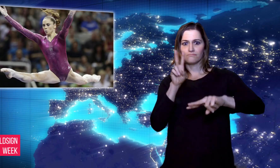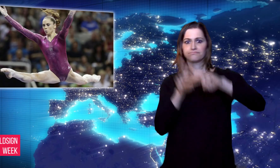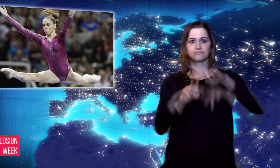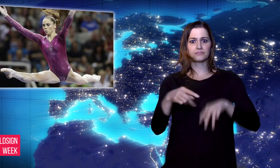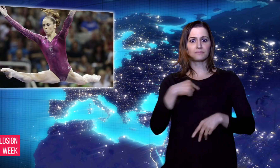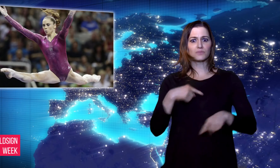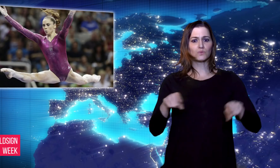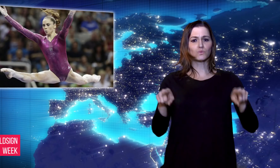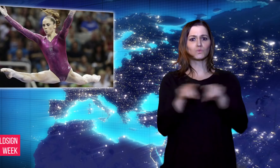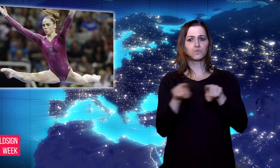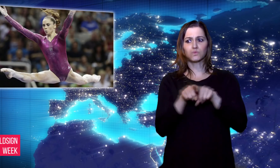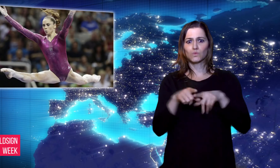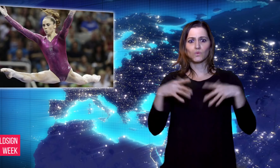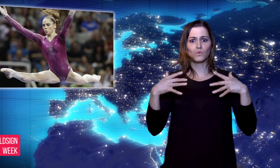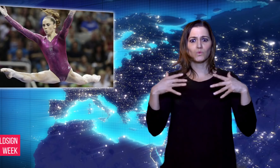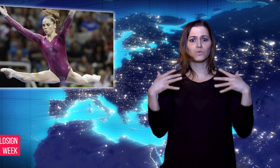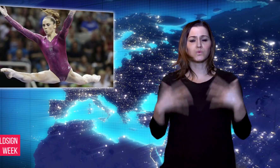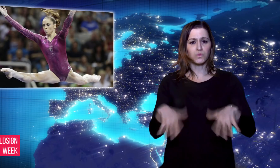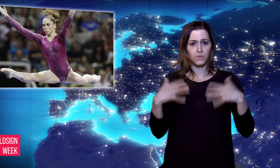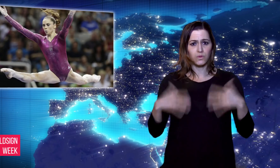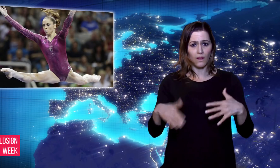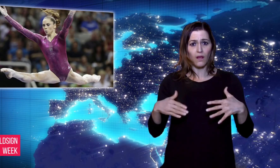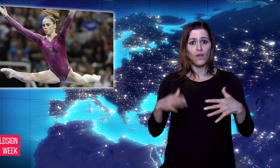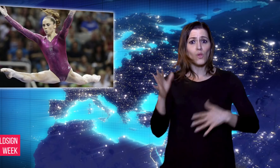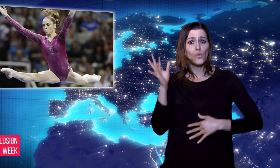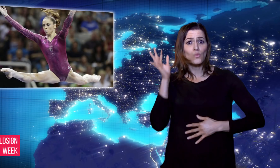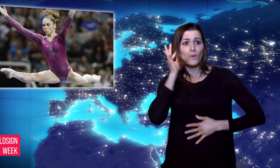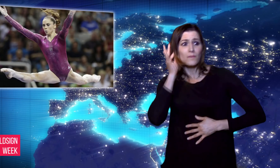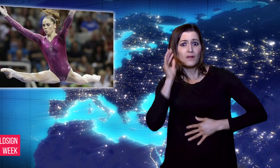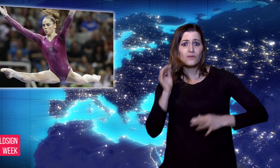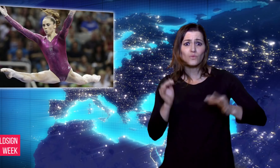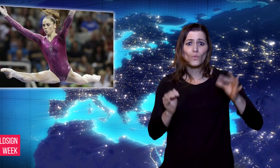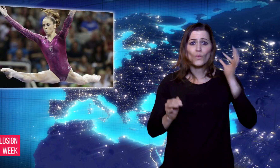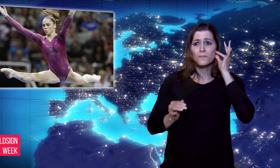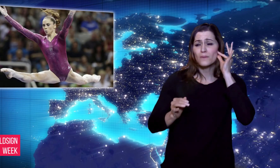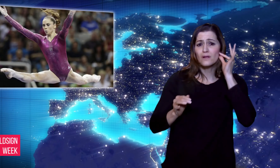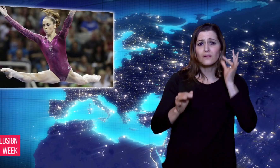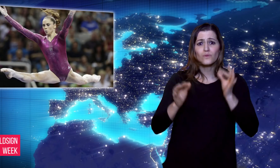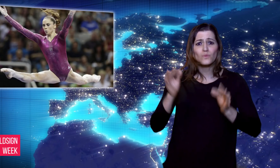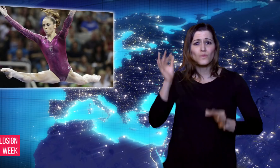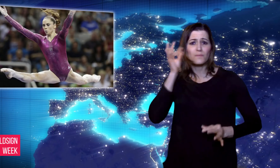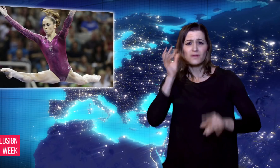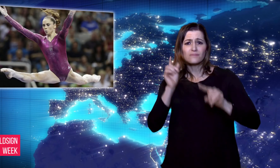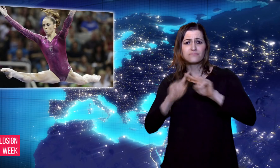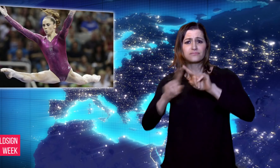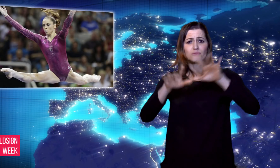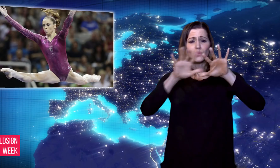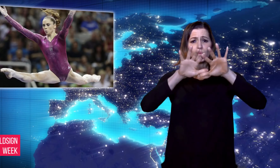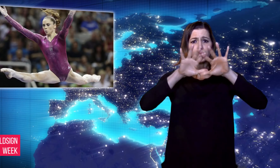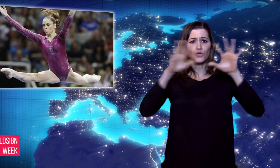to personal and professional stories of